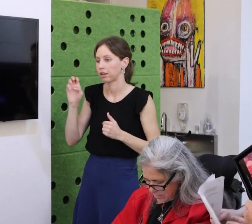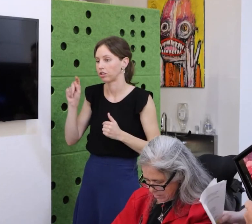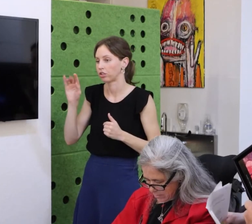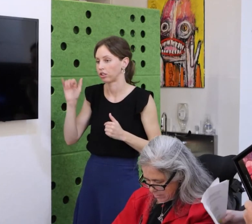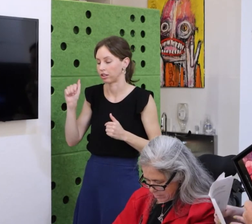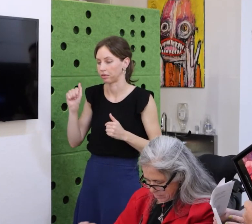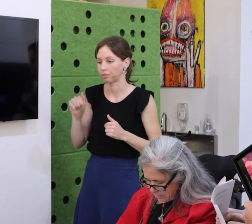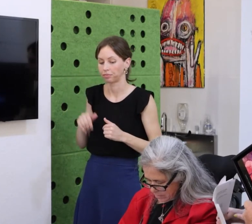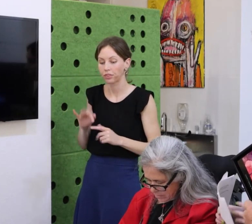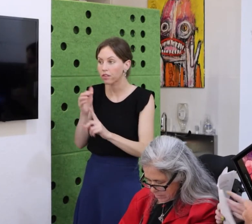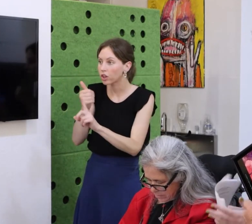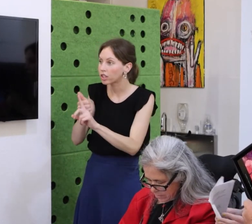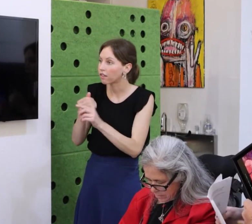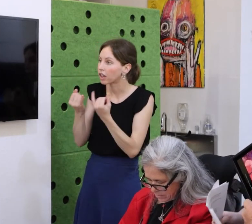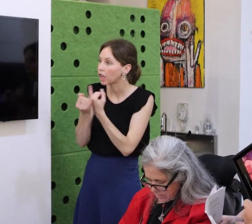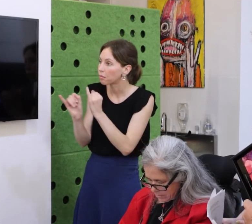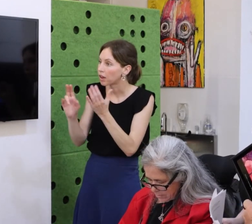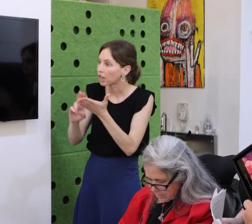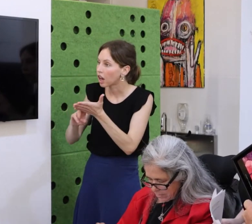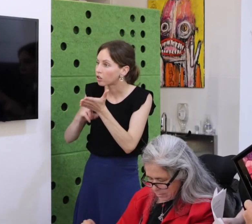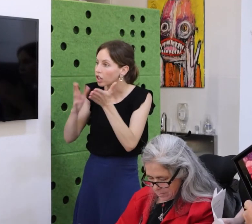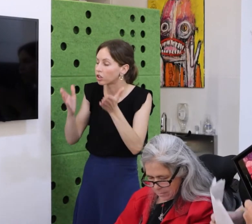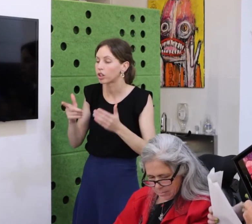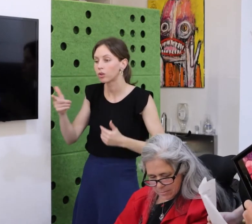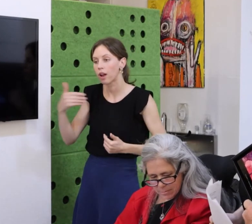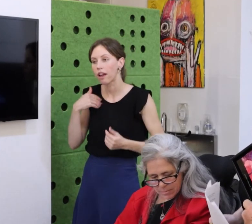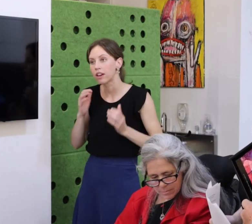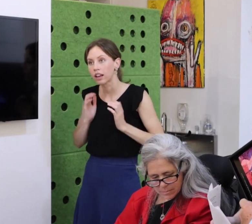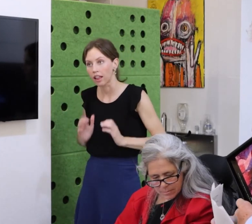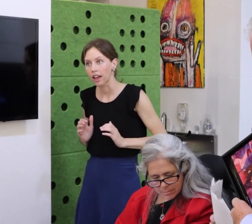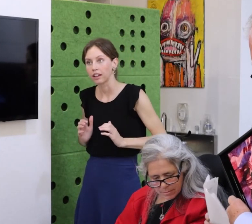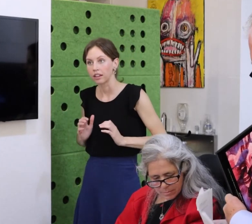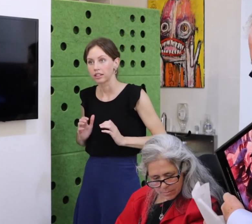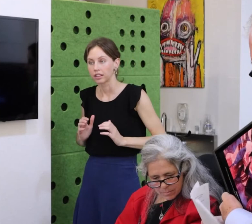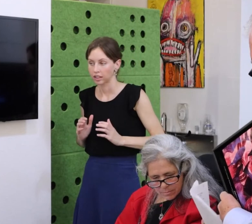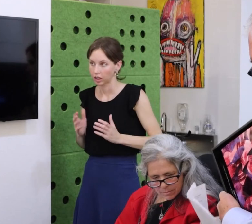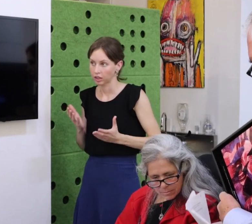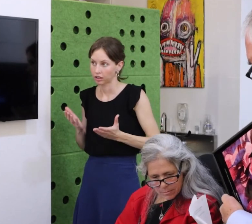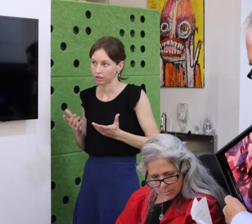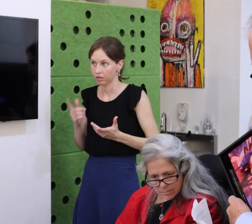True to his nature he started asking lots of questions.